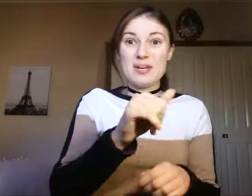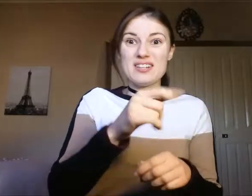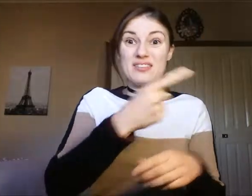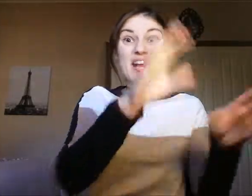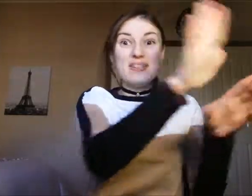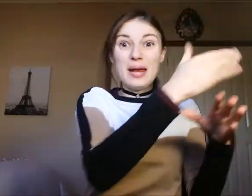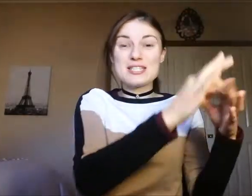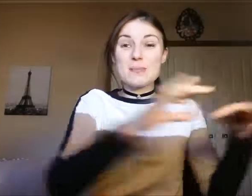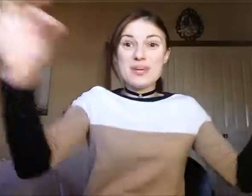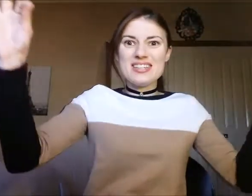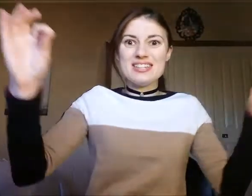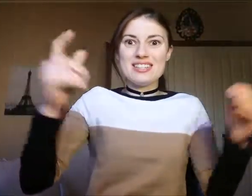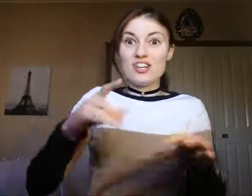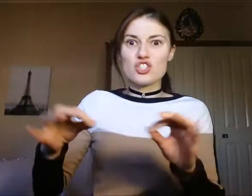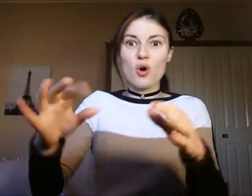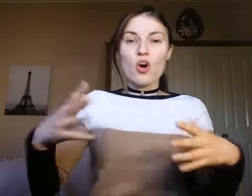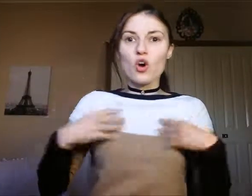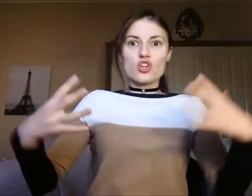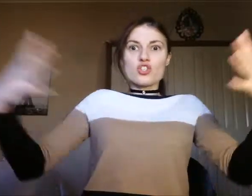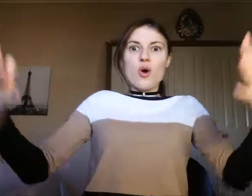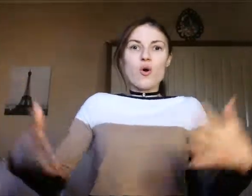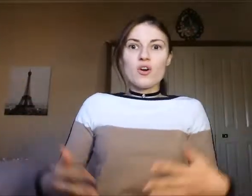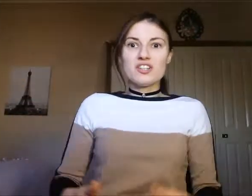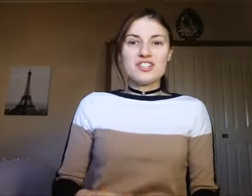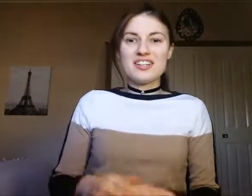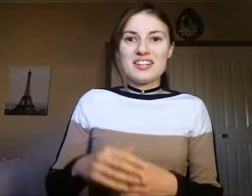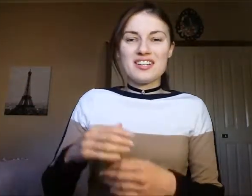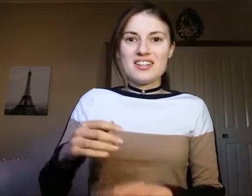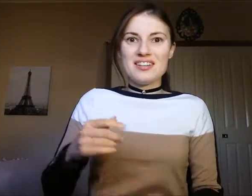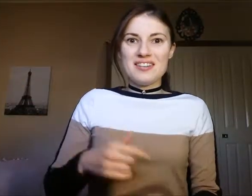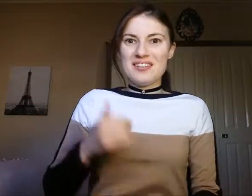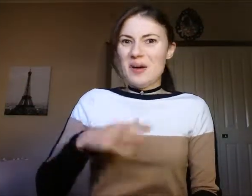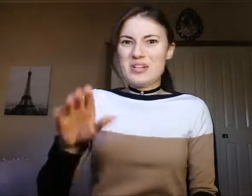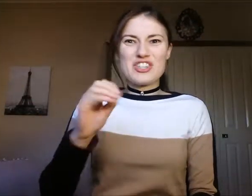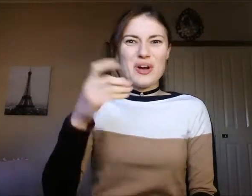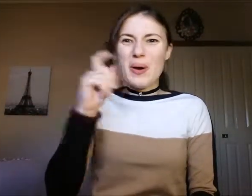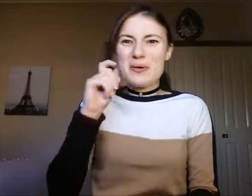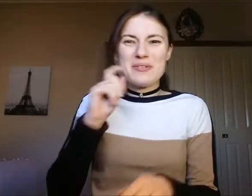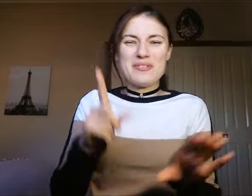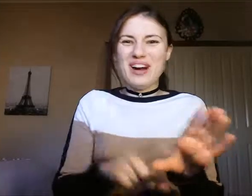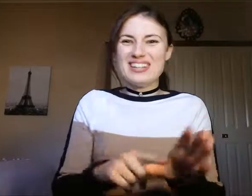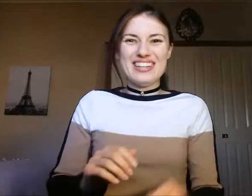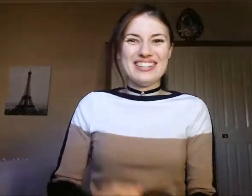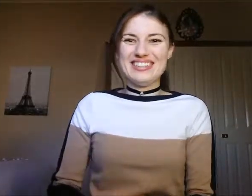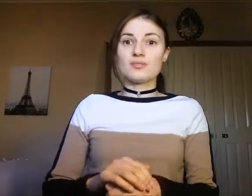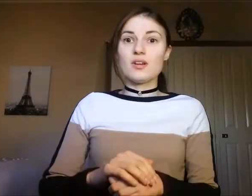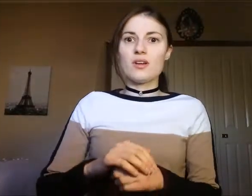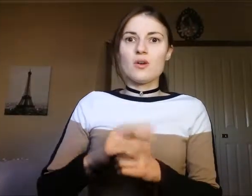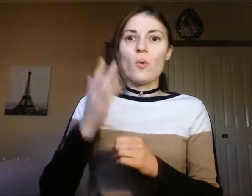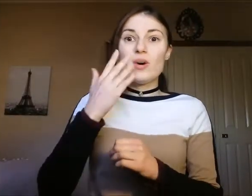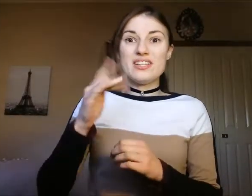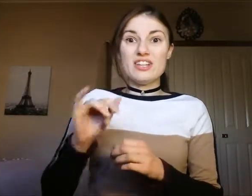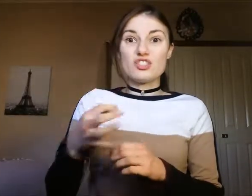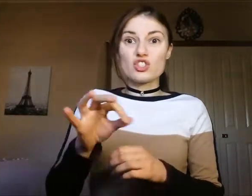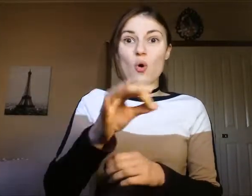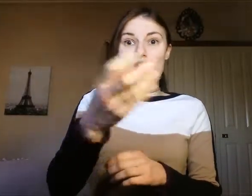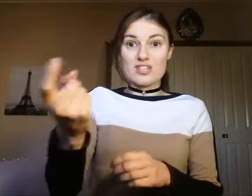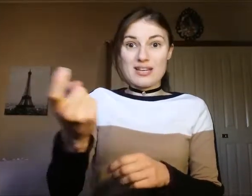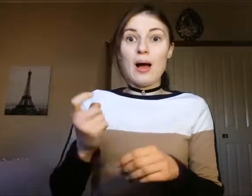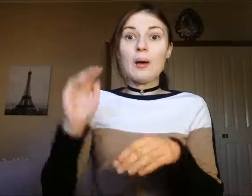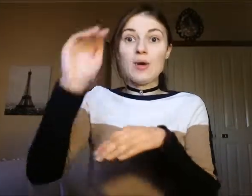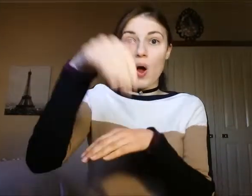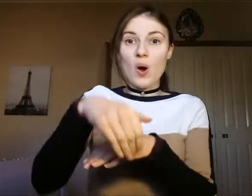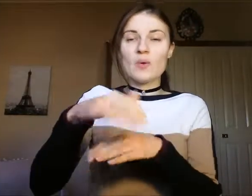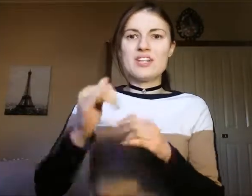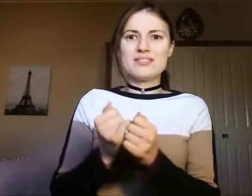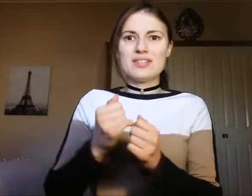they disappearing. the dog got shocked. it so funny. when dog come over